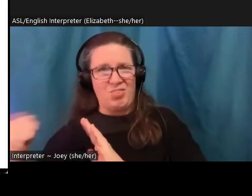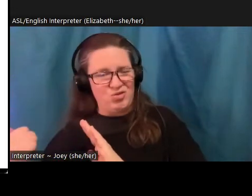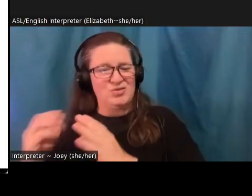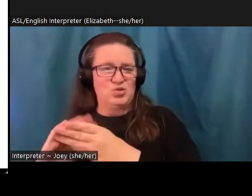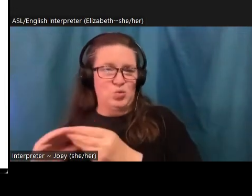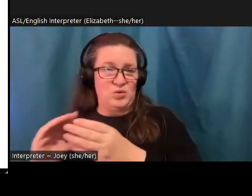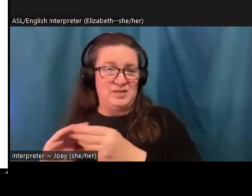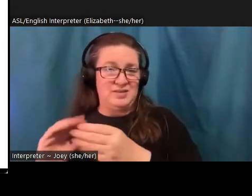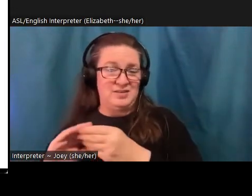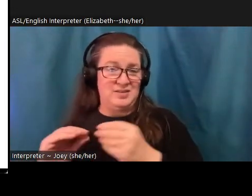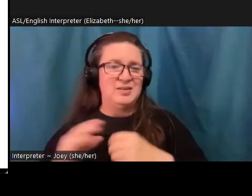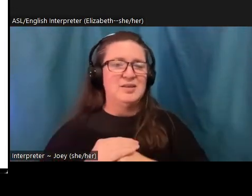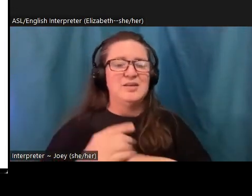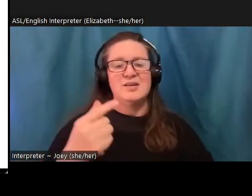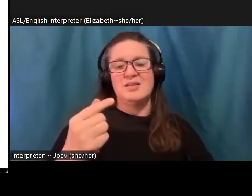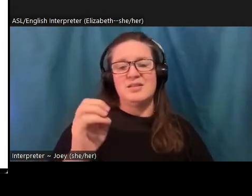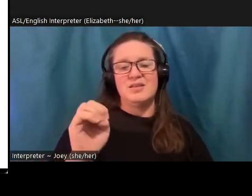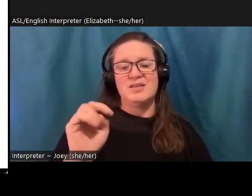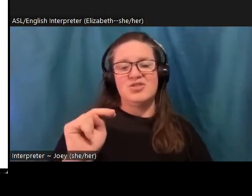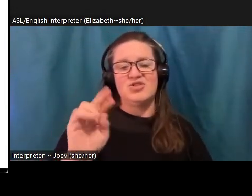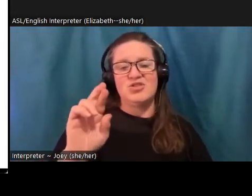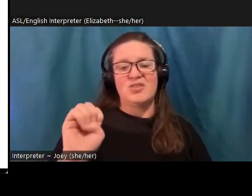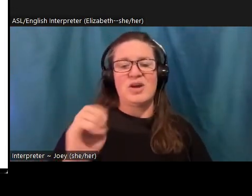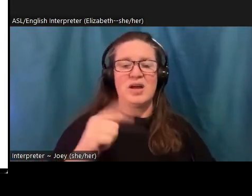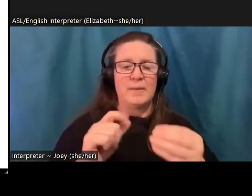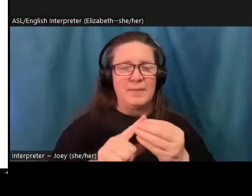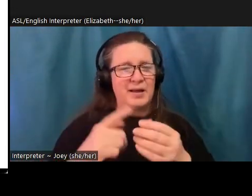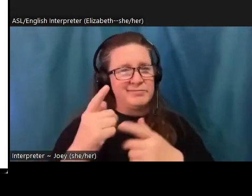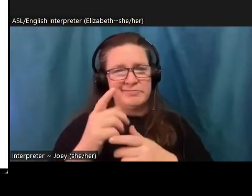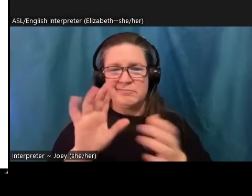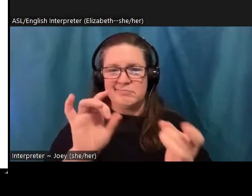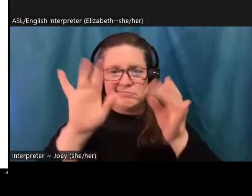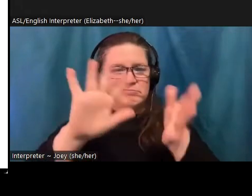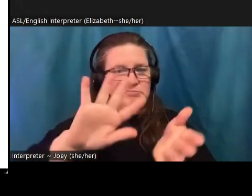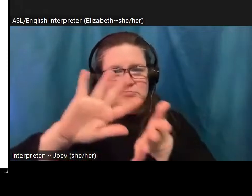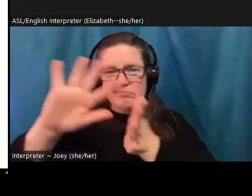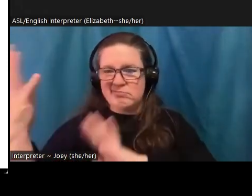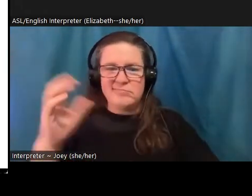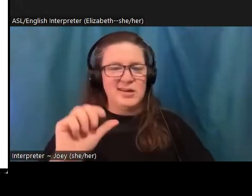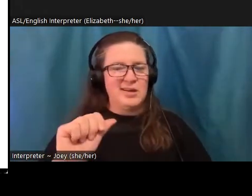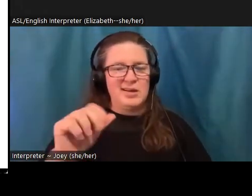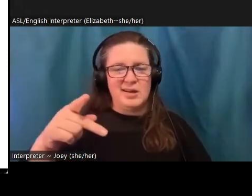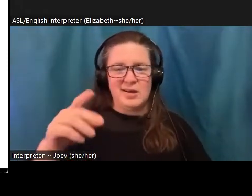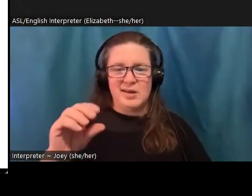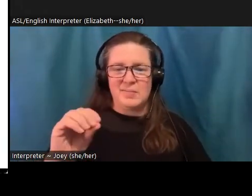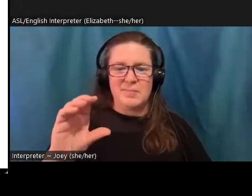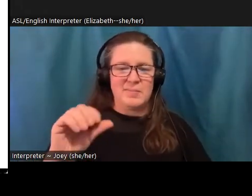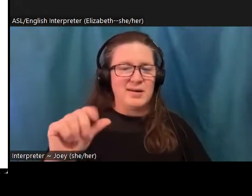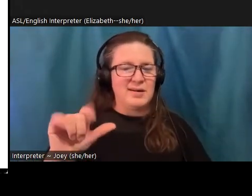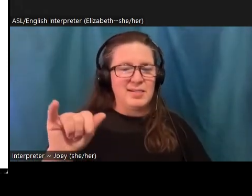because it's just dominated our discourse about the future. For decades, for you know, science fiction Hollywood film, we see